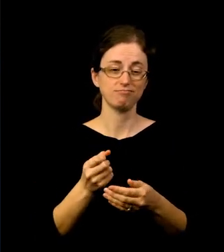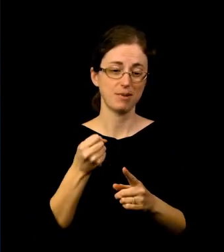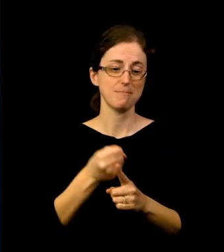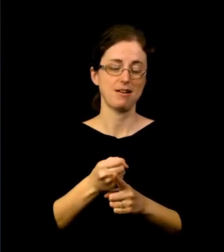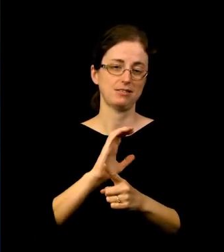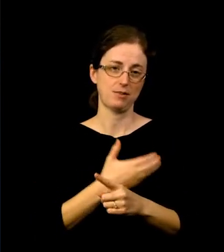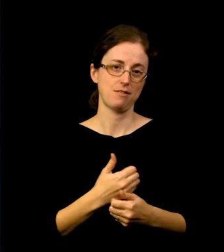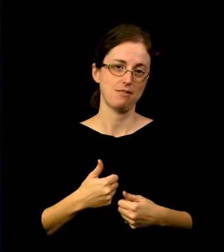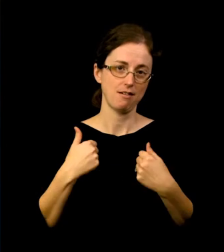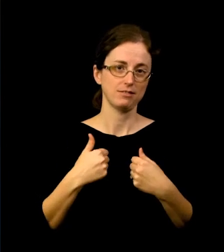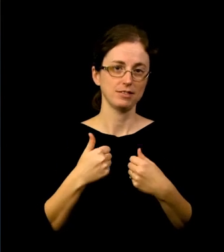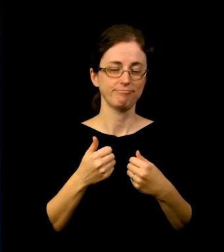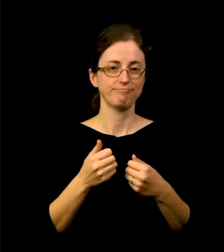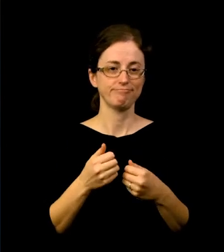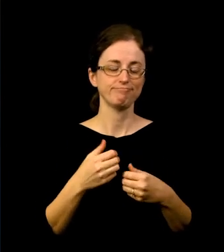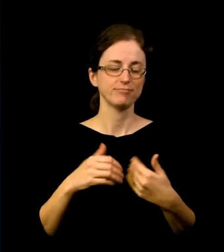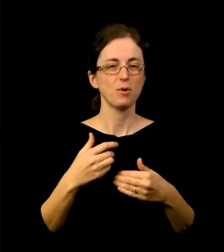to support local artists with direct relief grants.